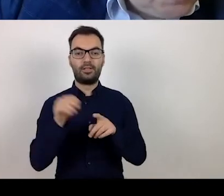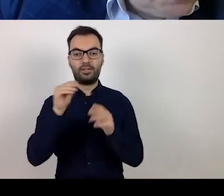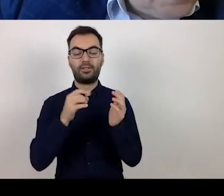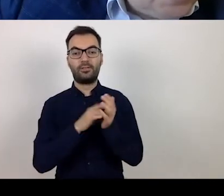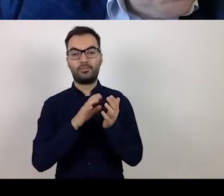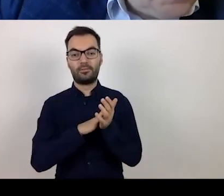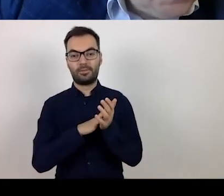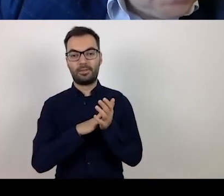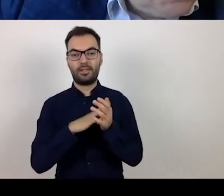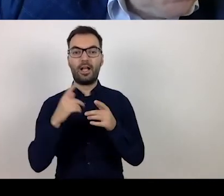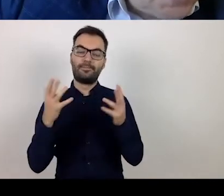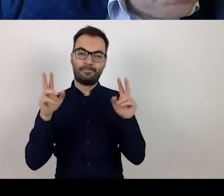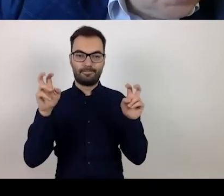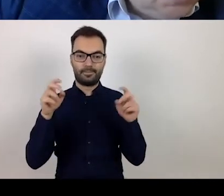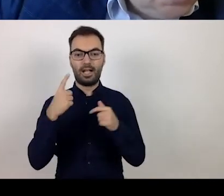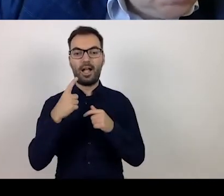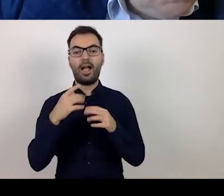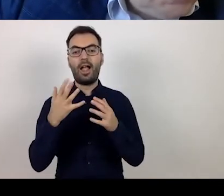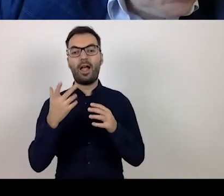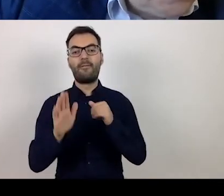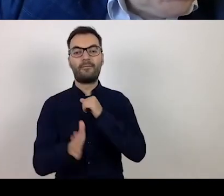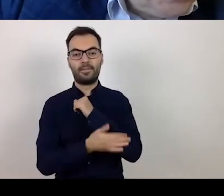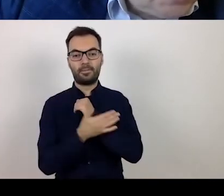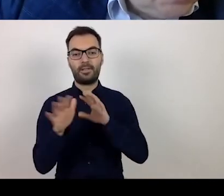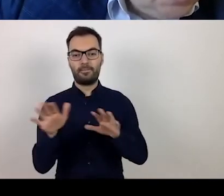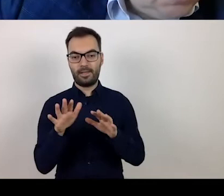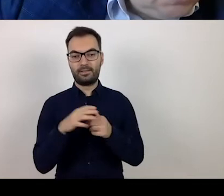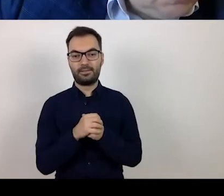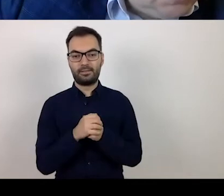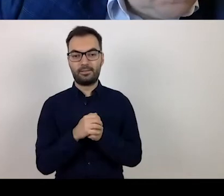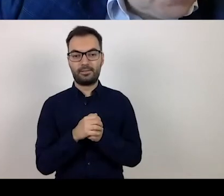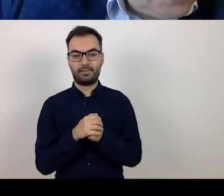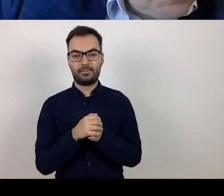number of supported places for service provision during